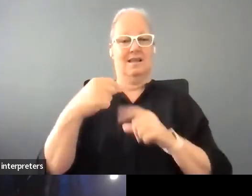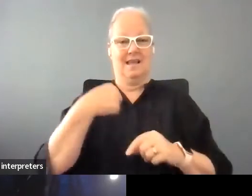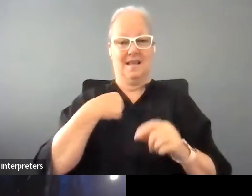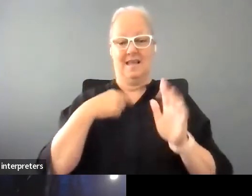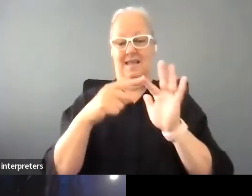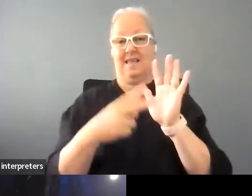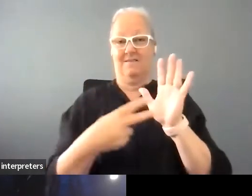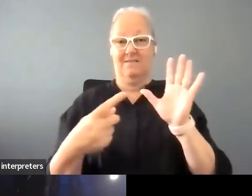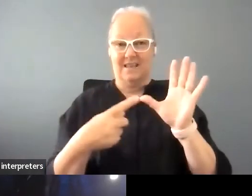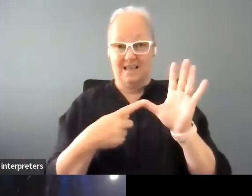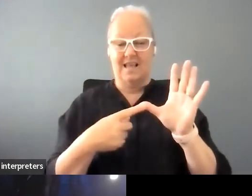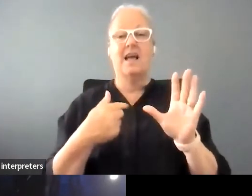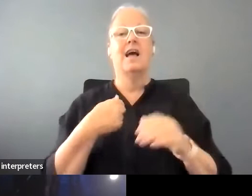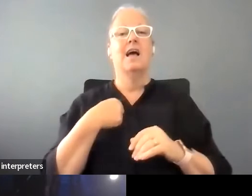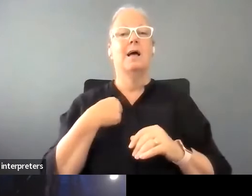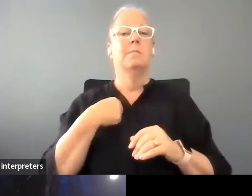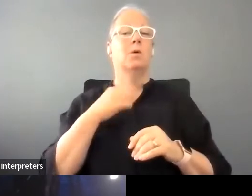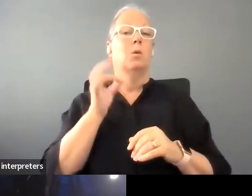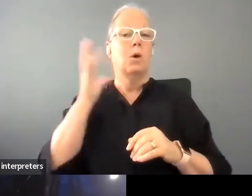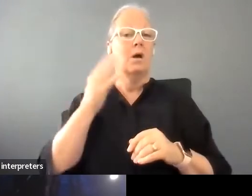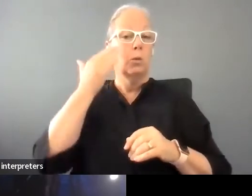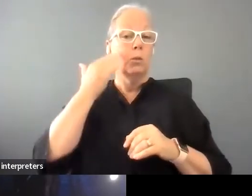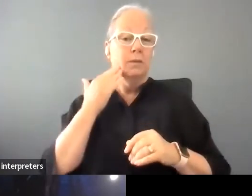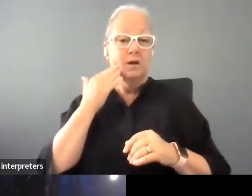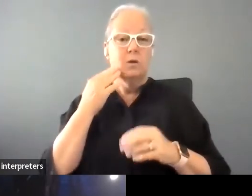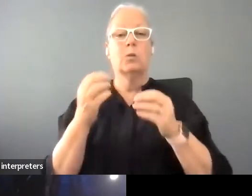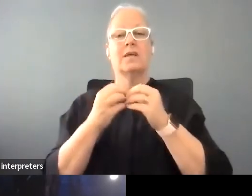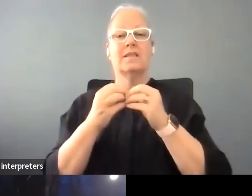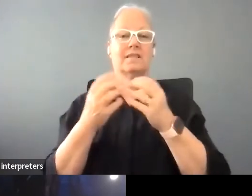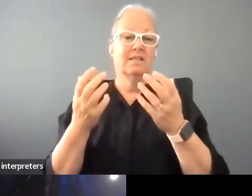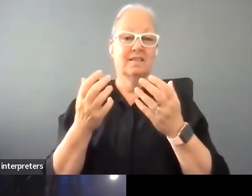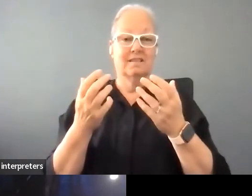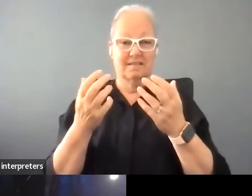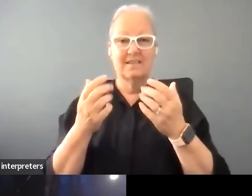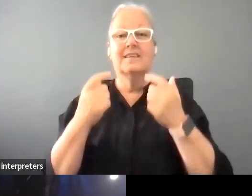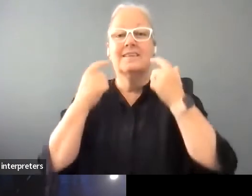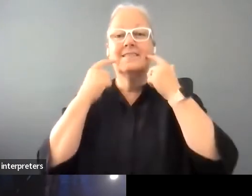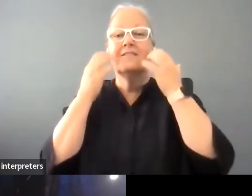I am a white woman with freckles on my cheeks and I'm wearing a black